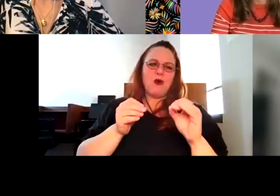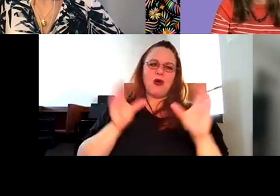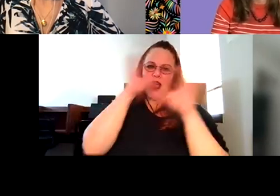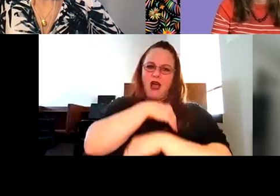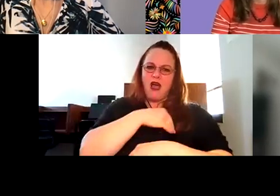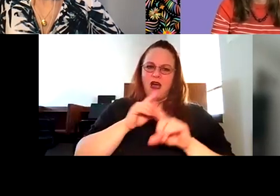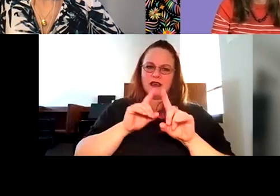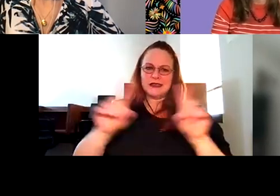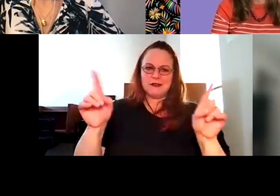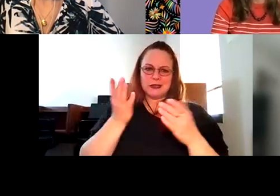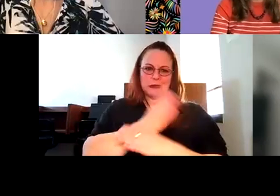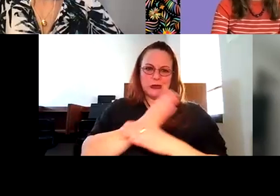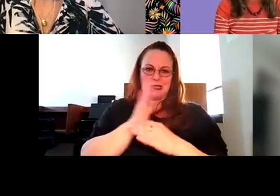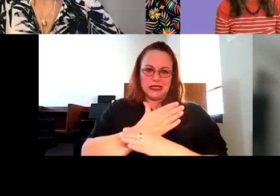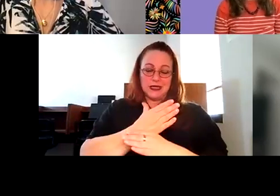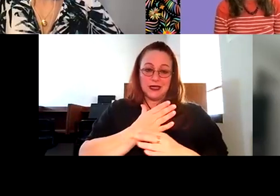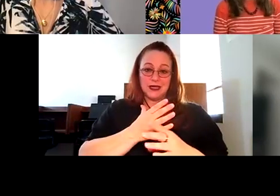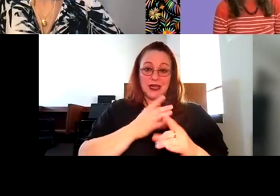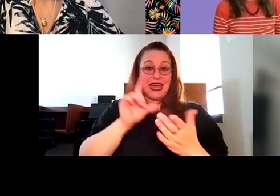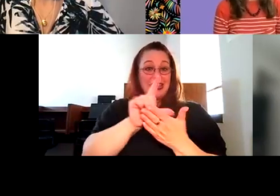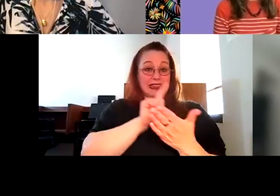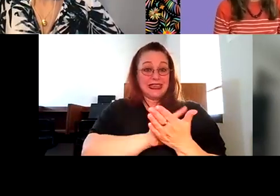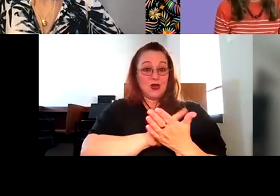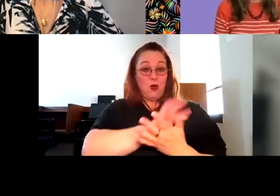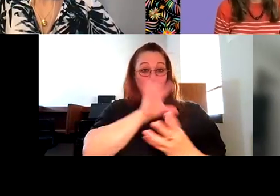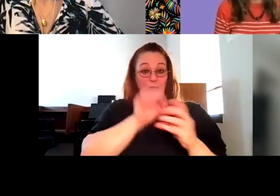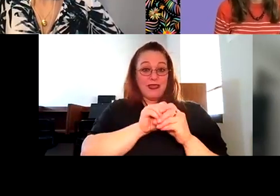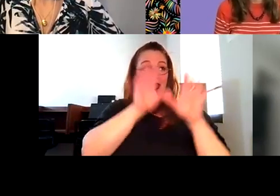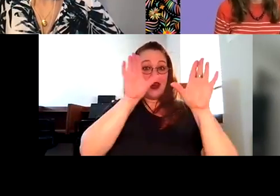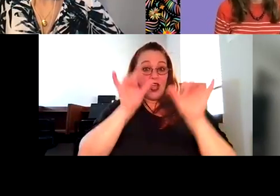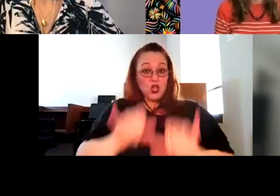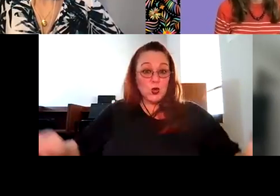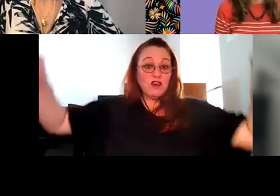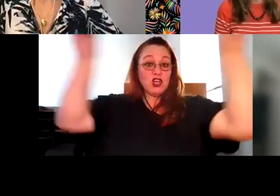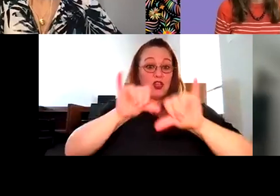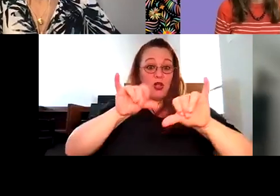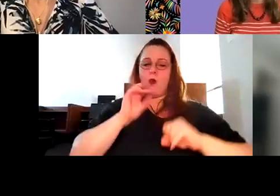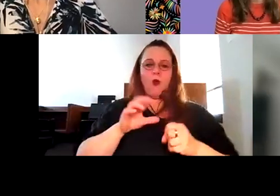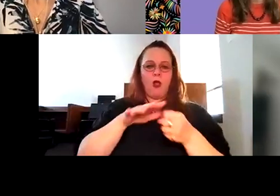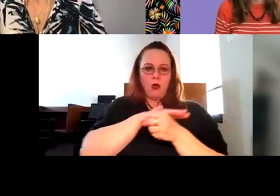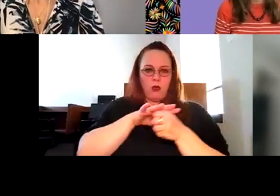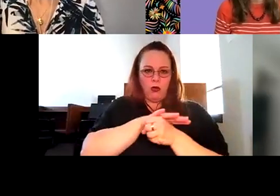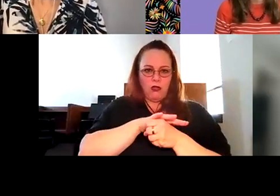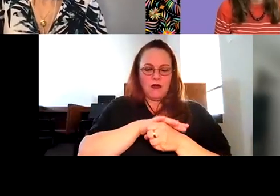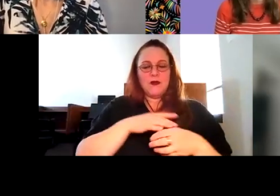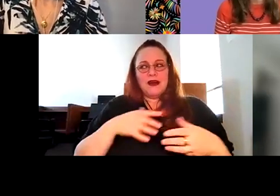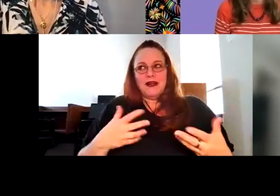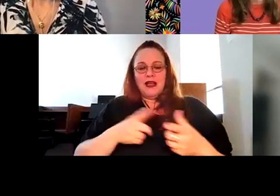Robyn Thomas: within a universal context, or within a local context? Because then you're starting to make value judgments on who should get